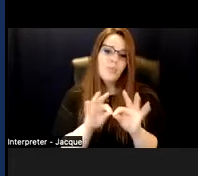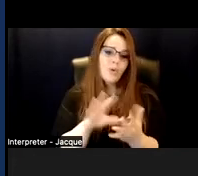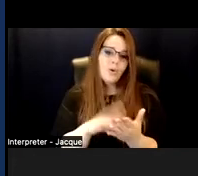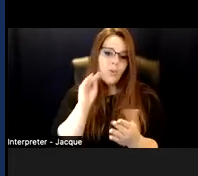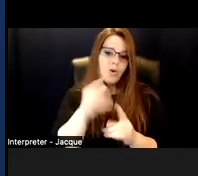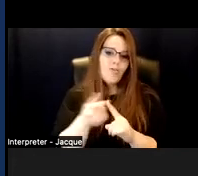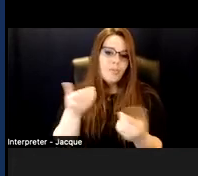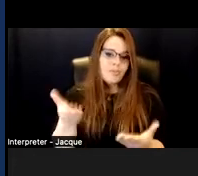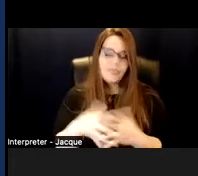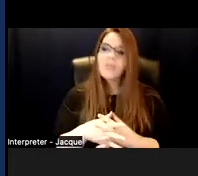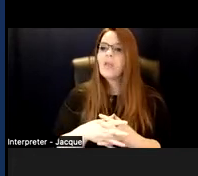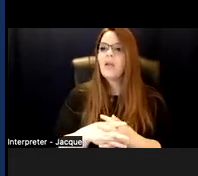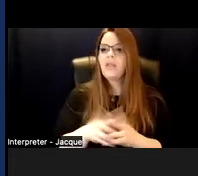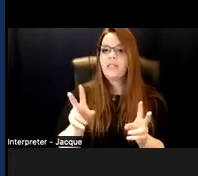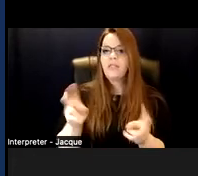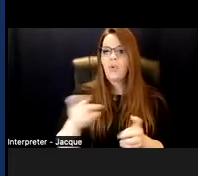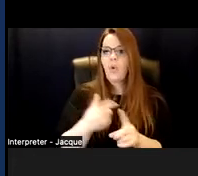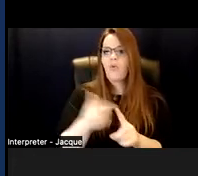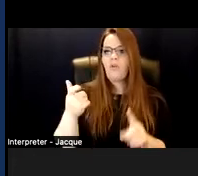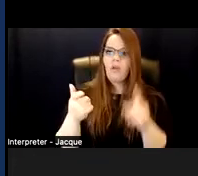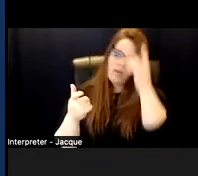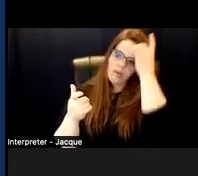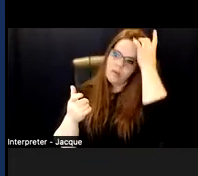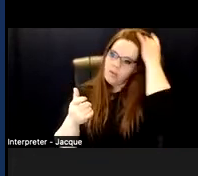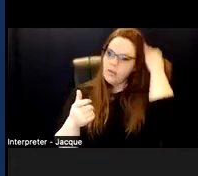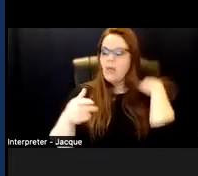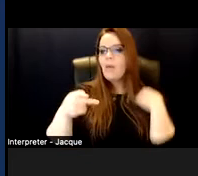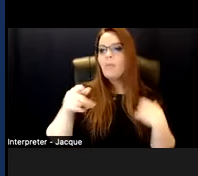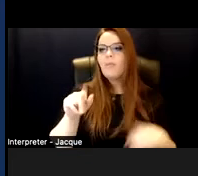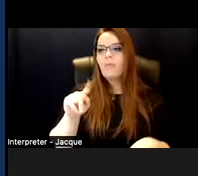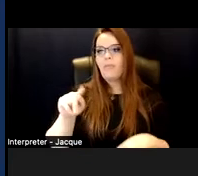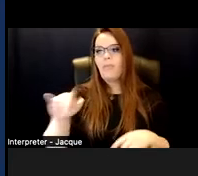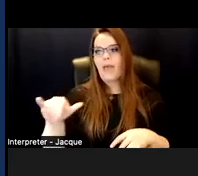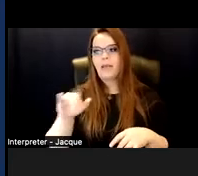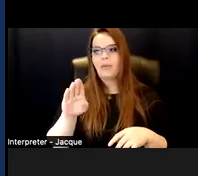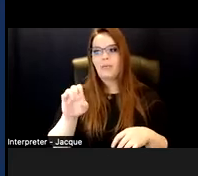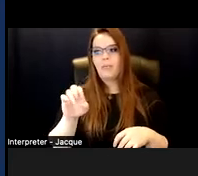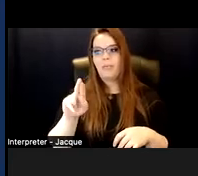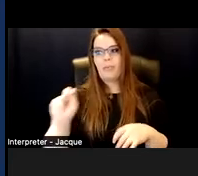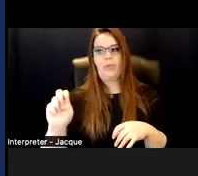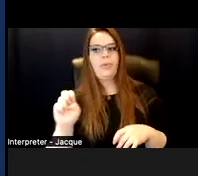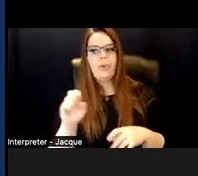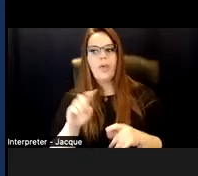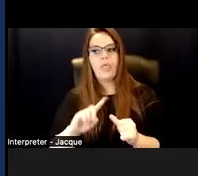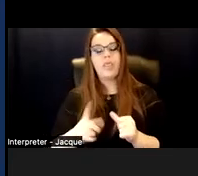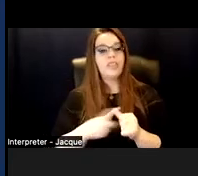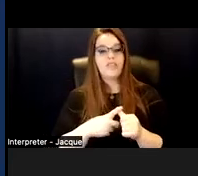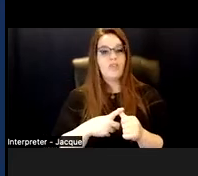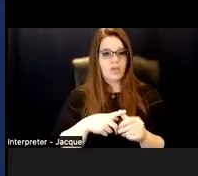So this is a quote from Patty Berne. "The first, a primary principle of disability justice